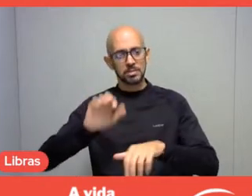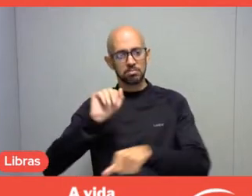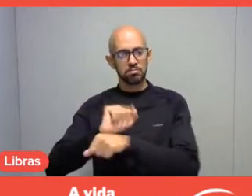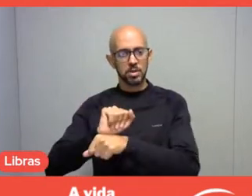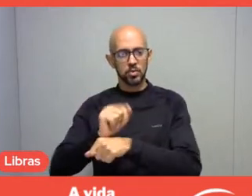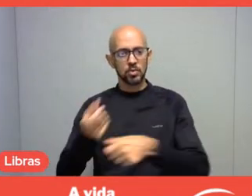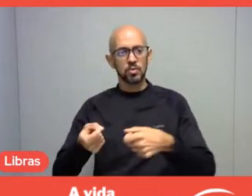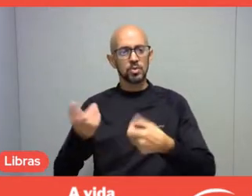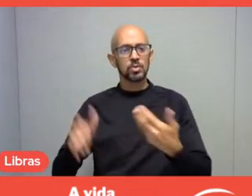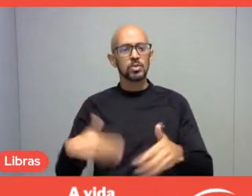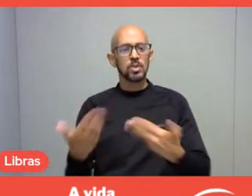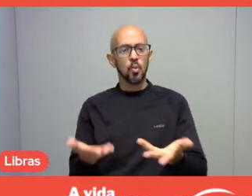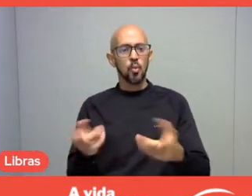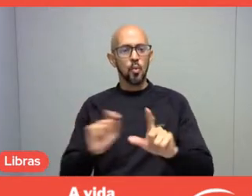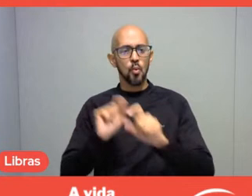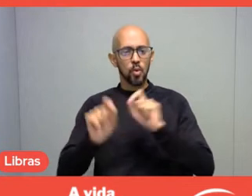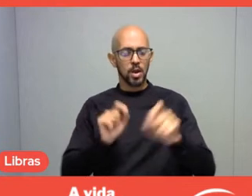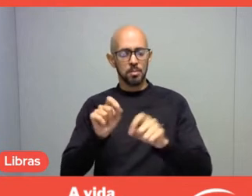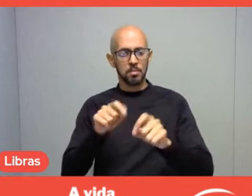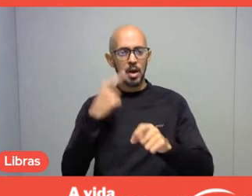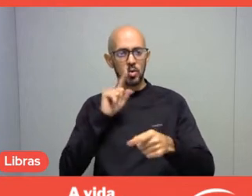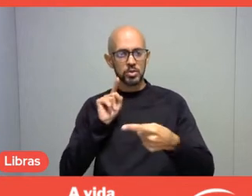So, to achieve these goals,